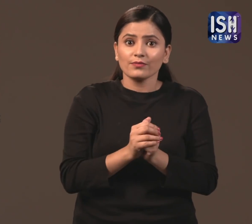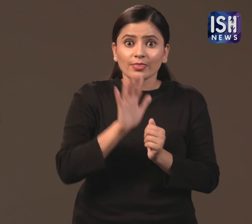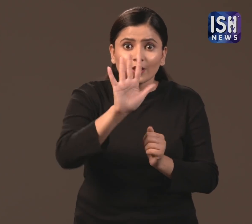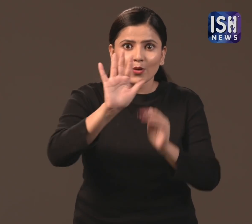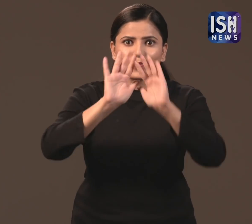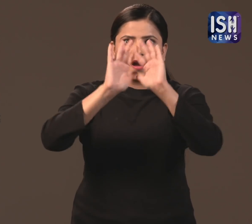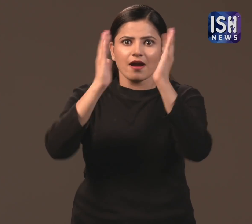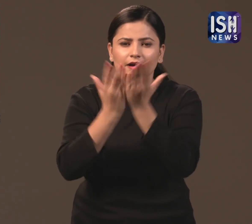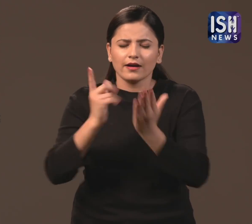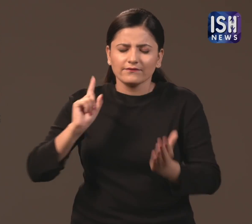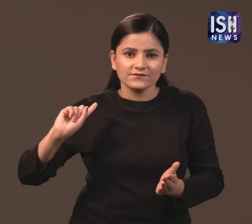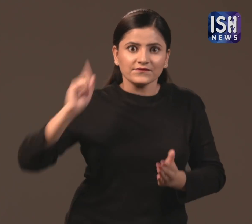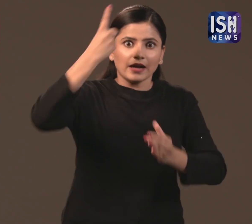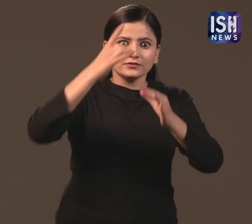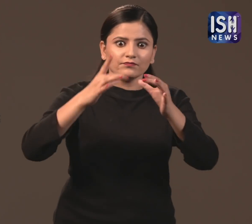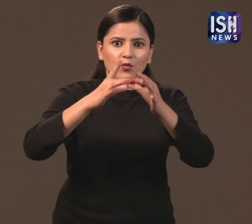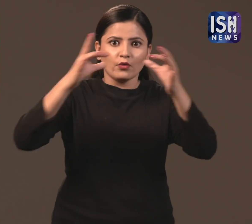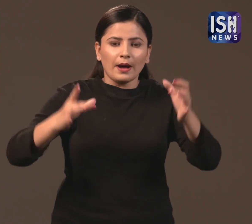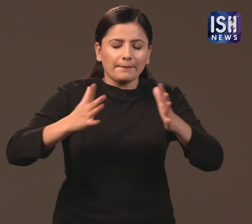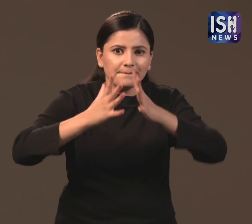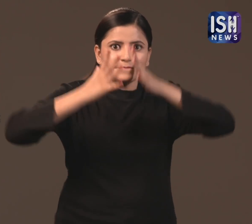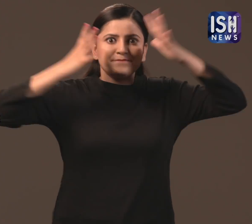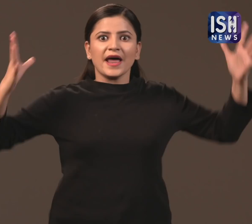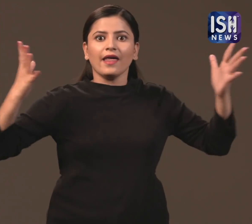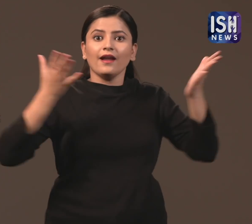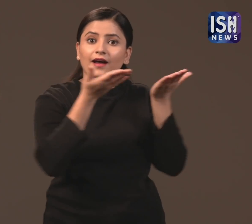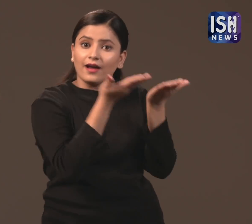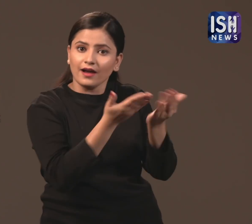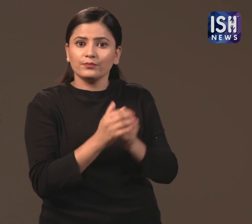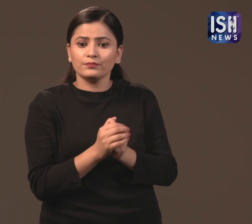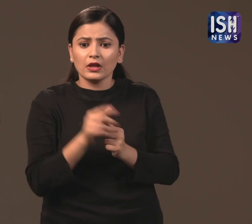This is one of the biggest foundations in the world.